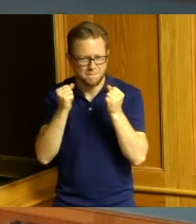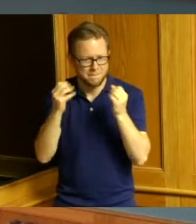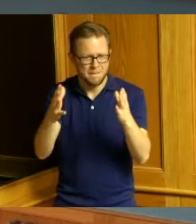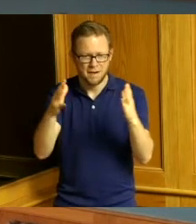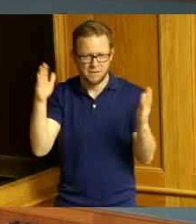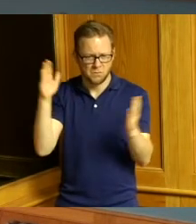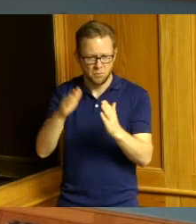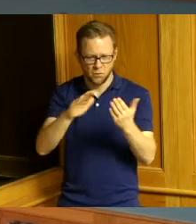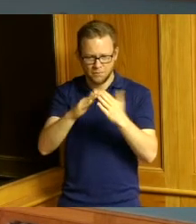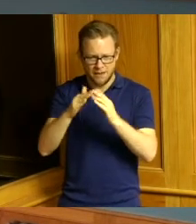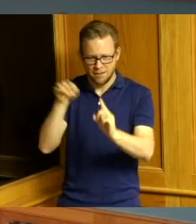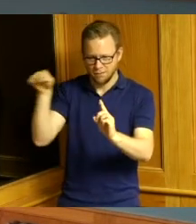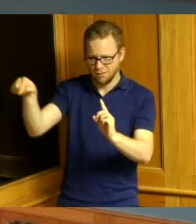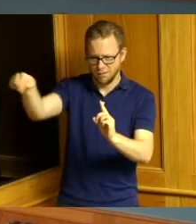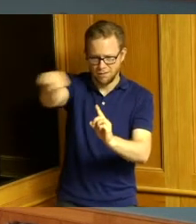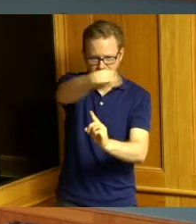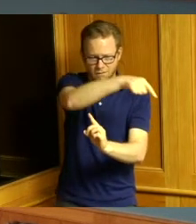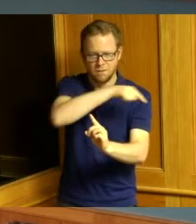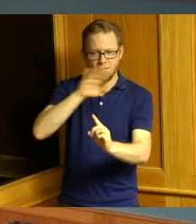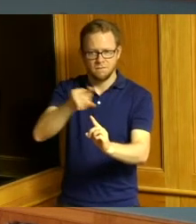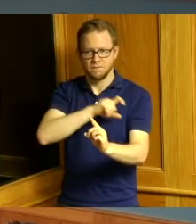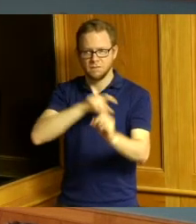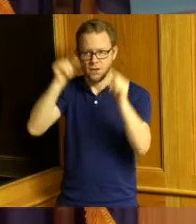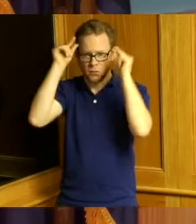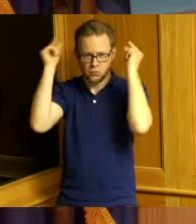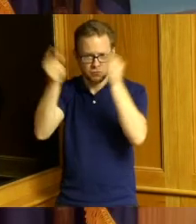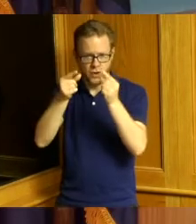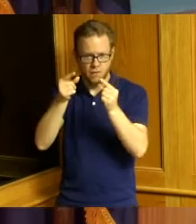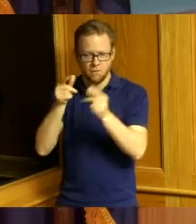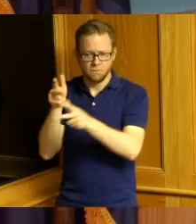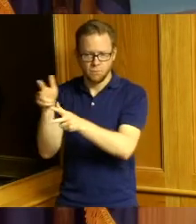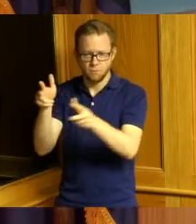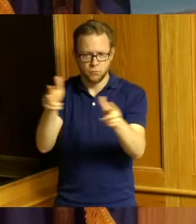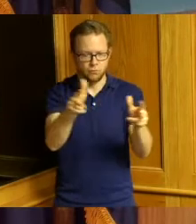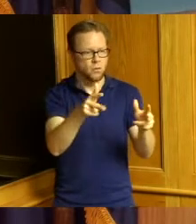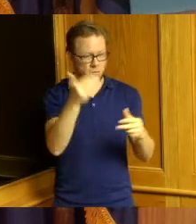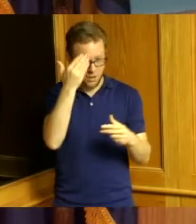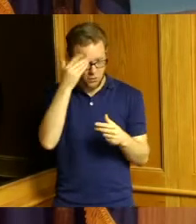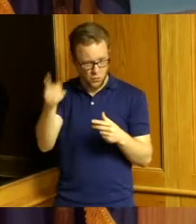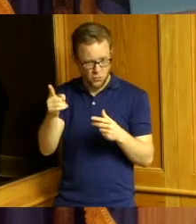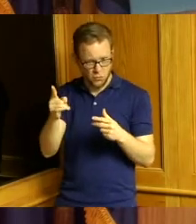the Sheriff patrols and I know you're working with Sheriff McGuffey on those so I just wanted